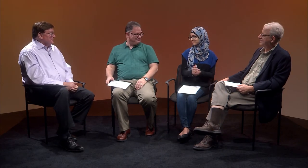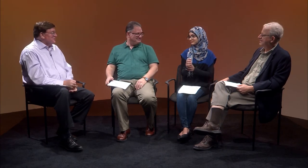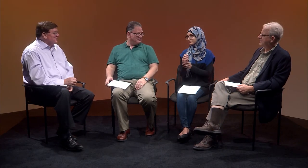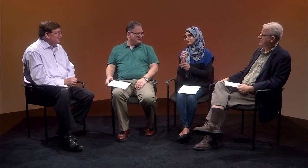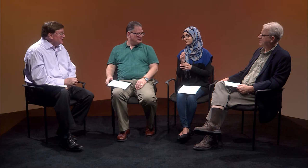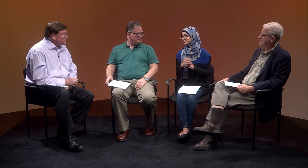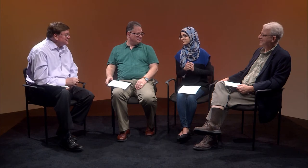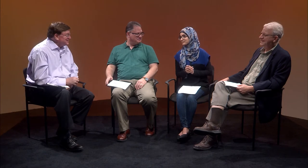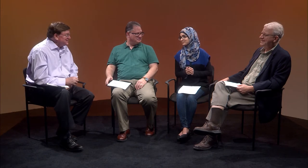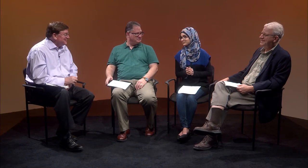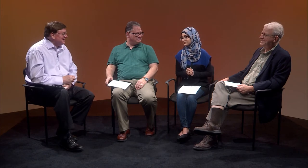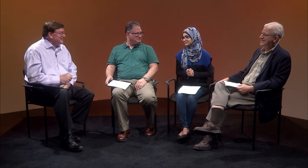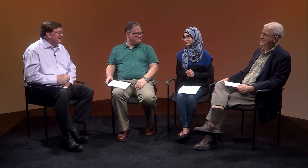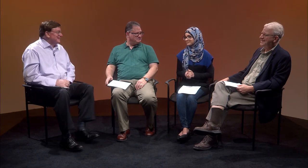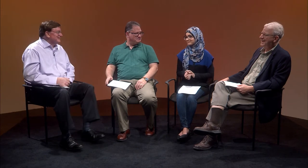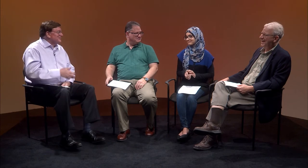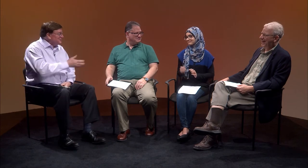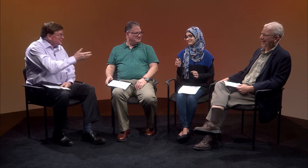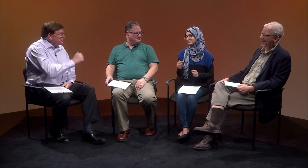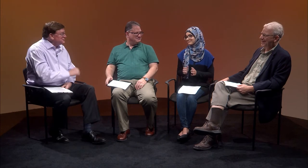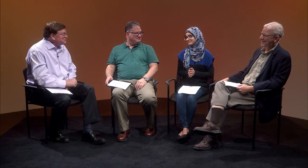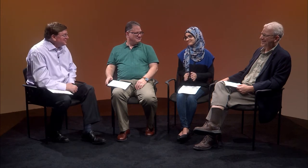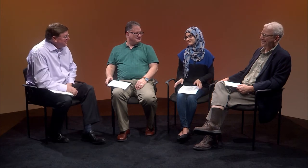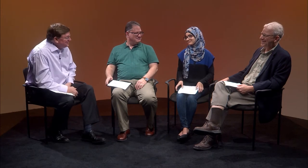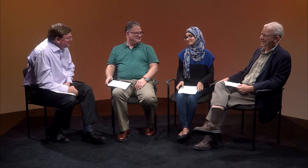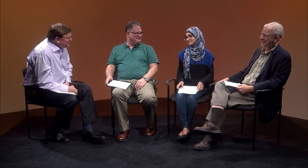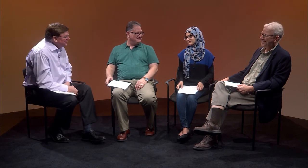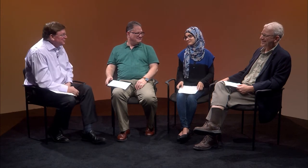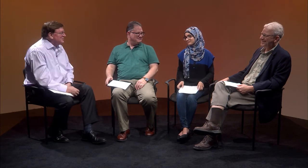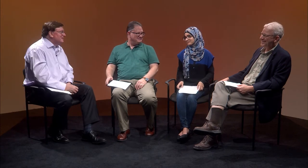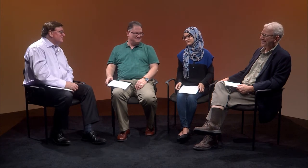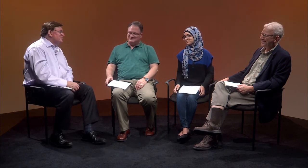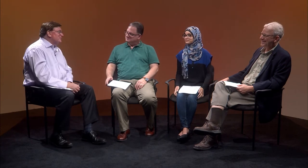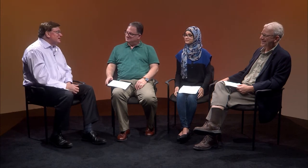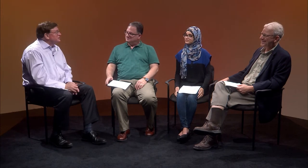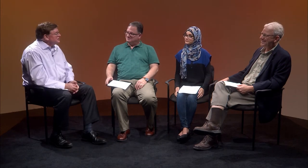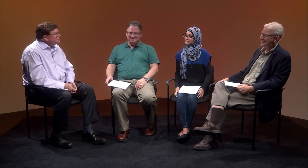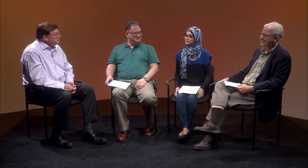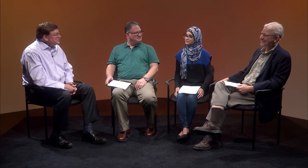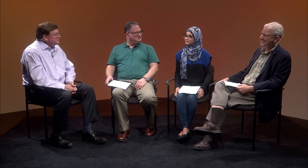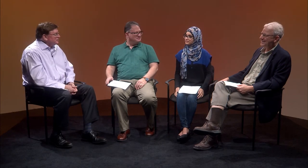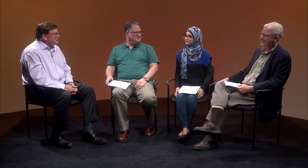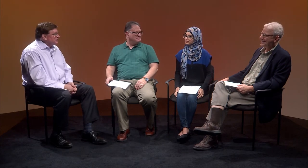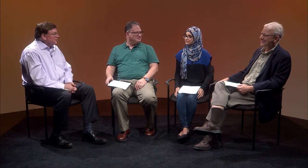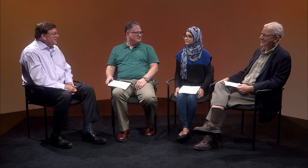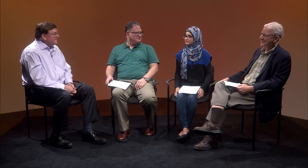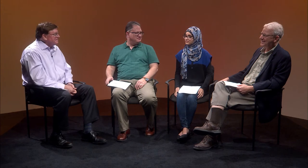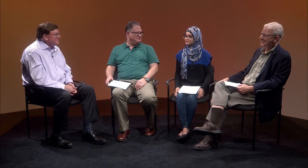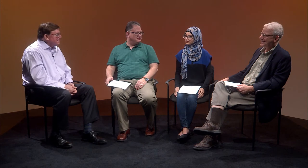You're the youngest here, and if you could describe your educational experience growing up?